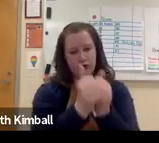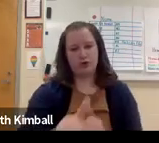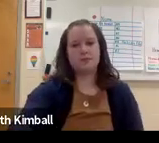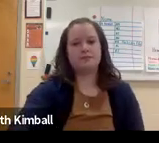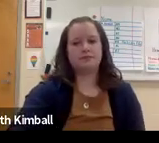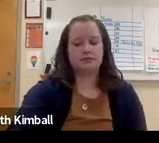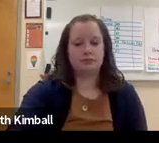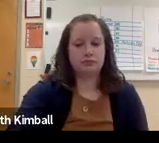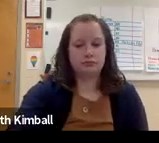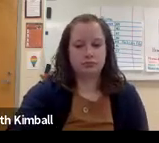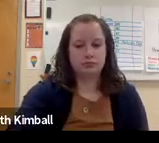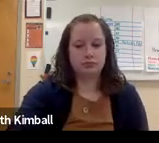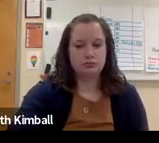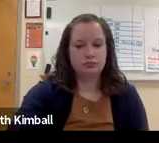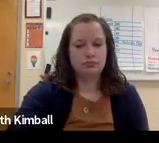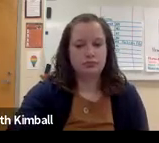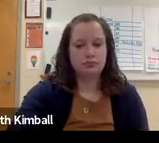your students that are further behind, so that they can catch up.